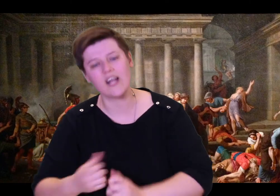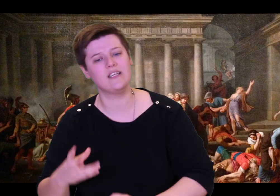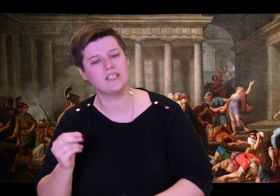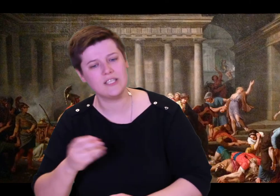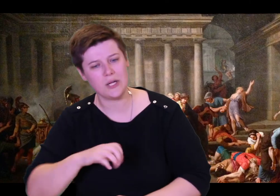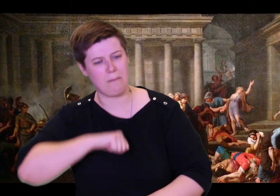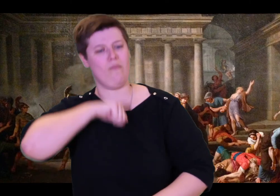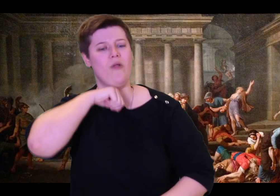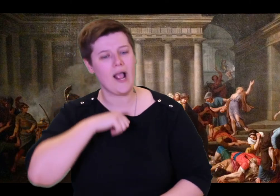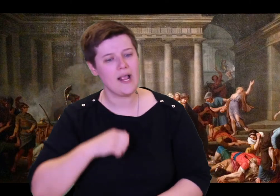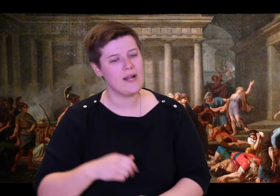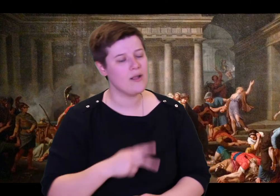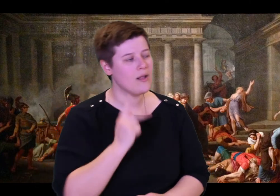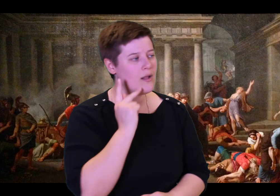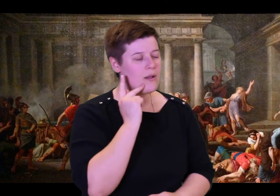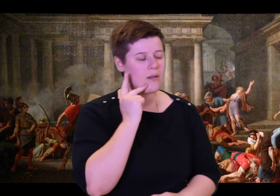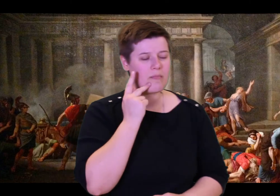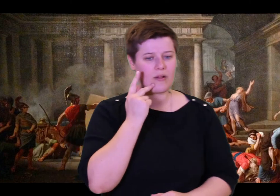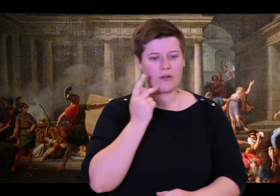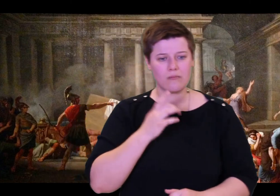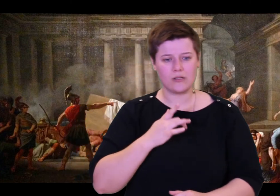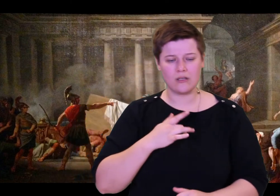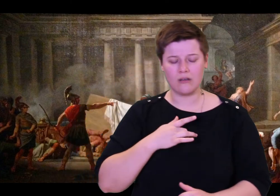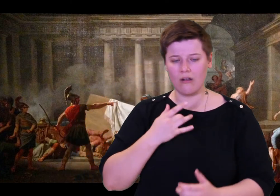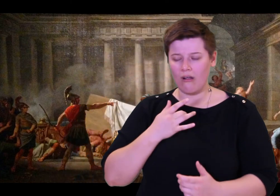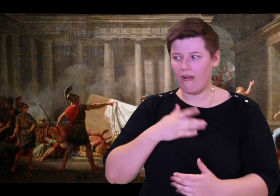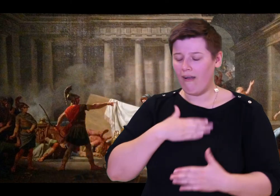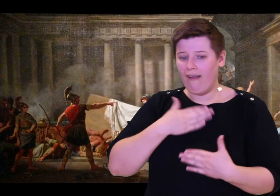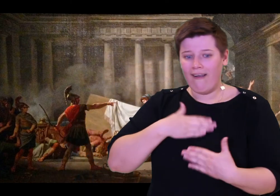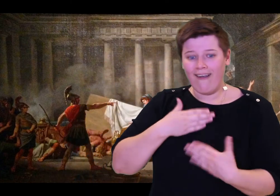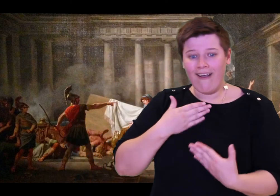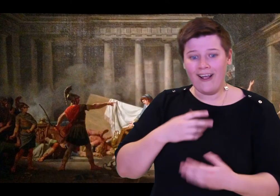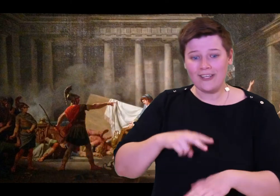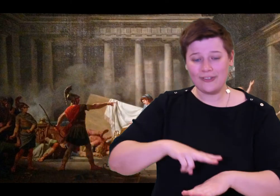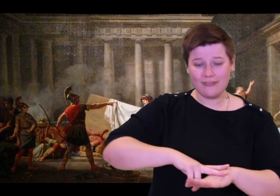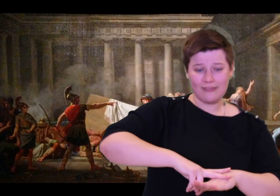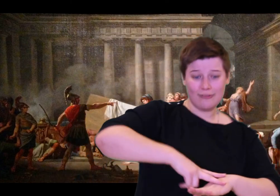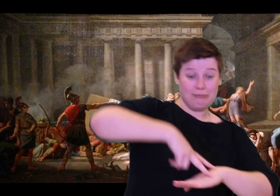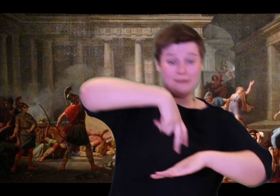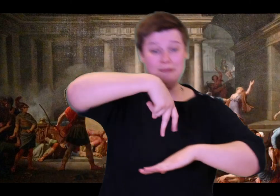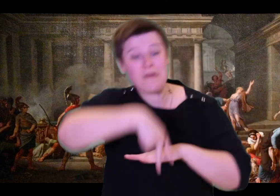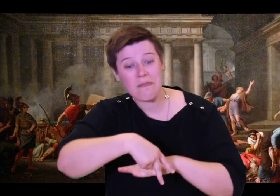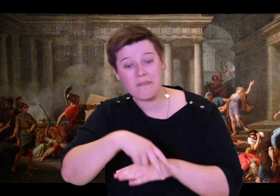they all abused. Telemachus has known for quite some time, but sensibly